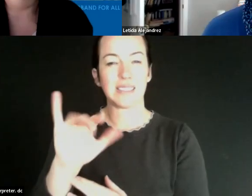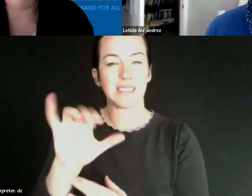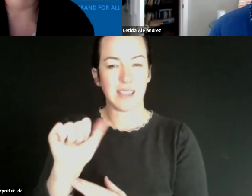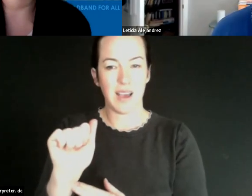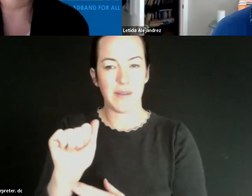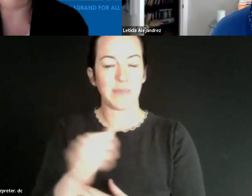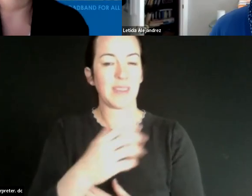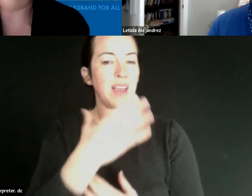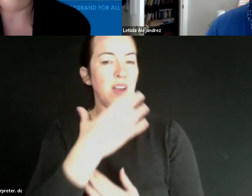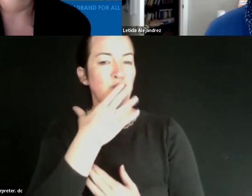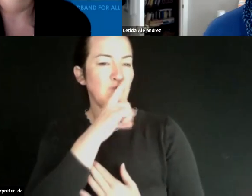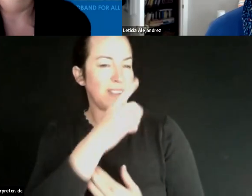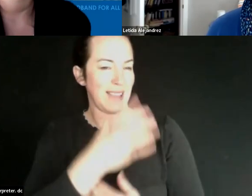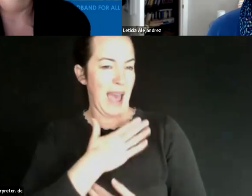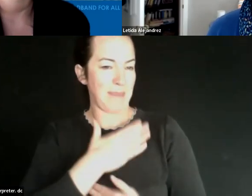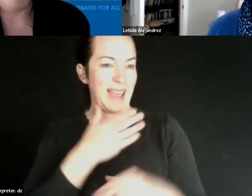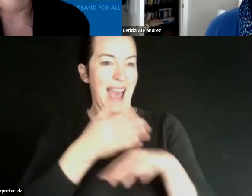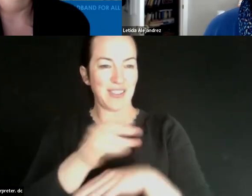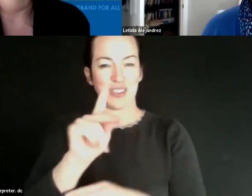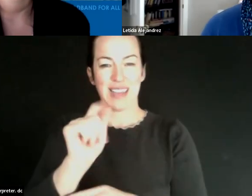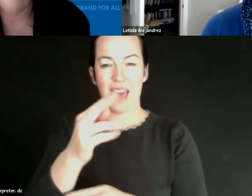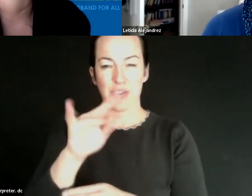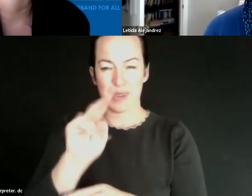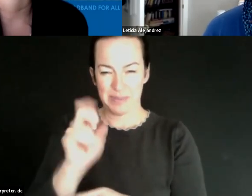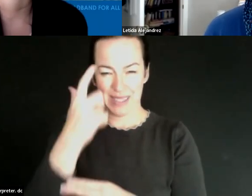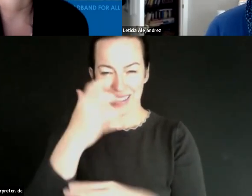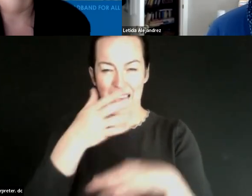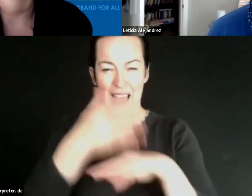I'm really happy to follow you, because I meant to follow up with you, too. My name is again is,